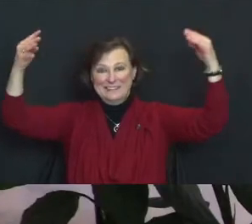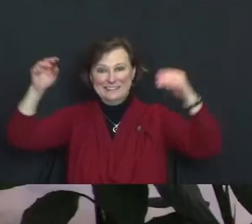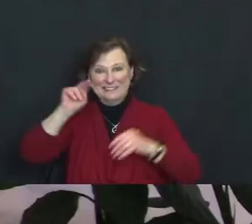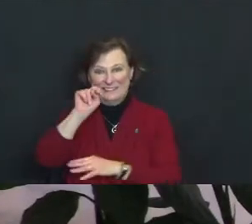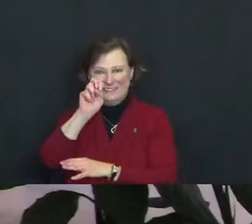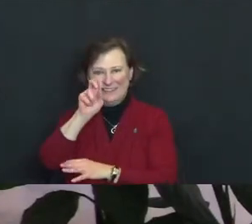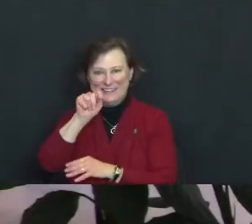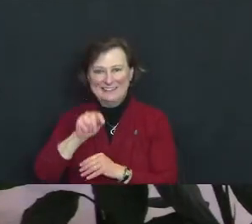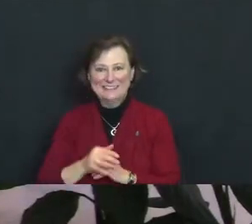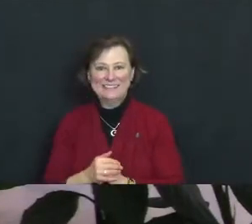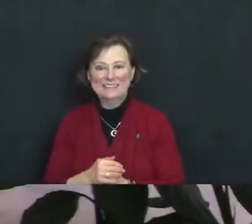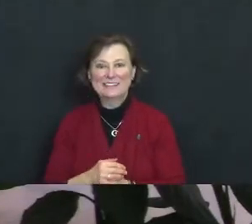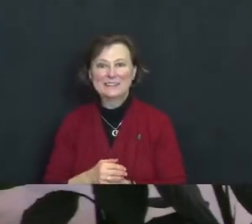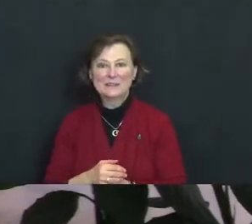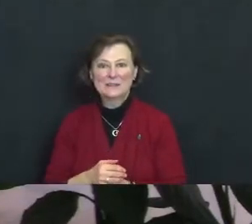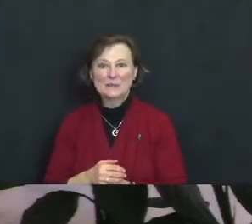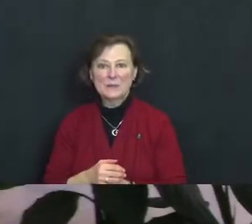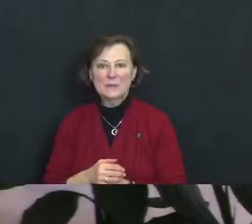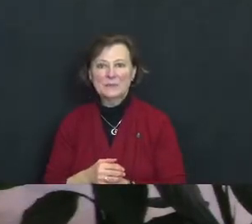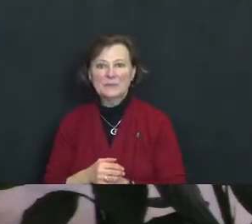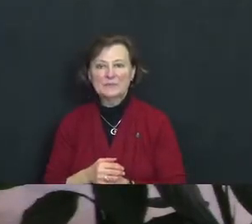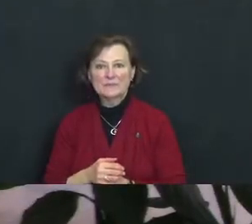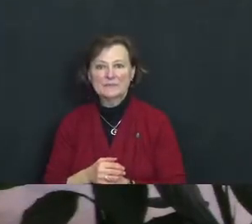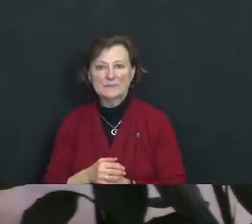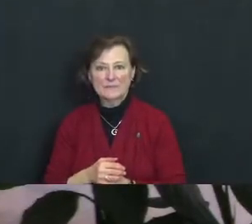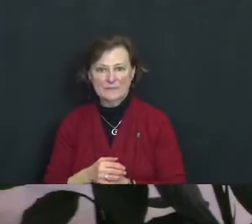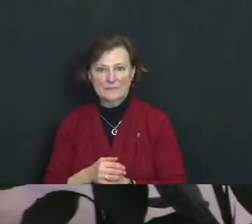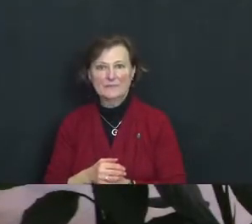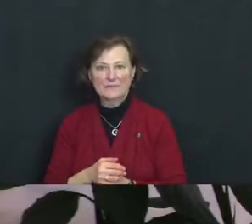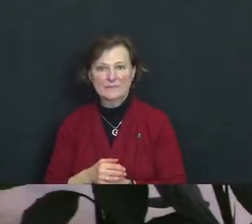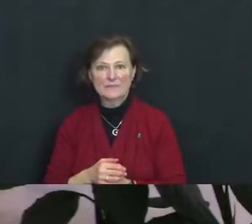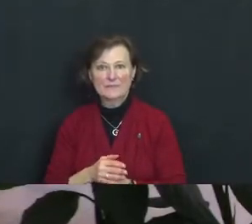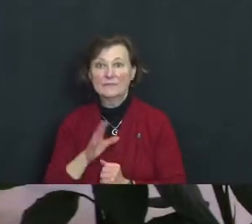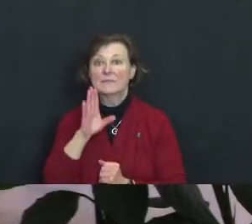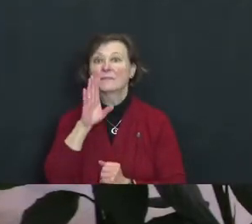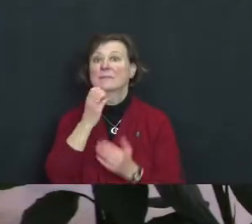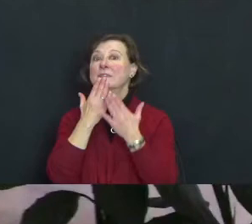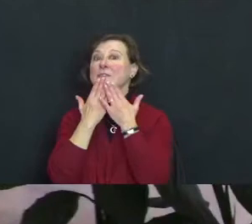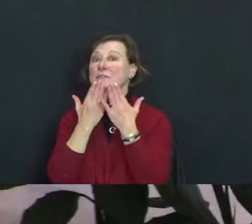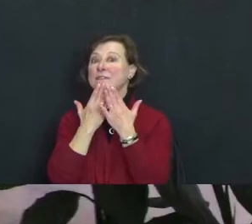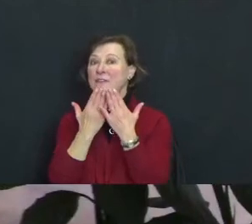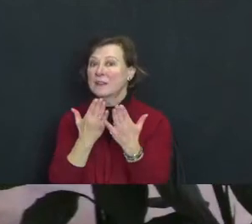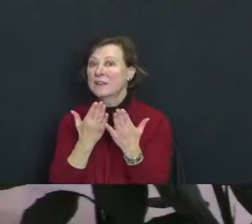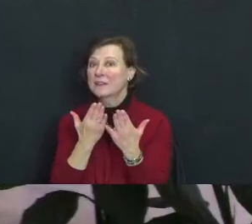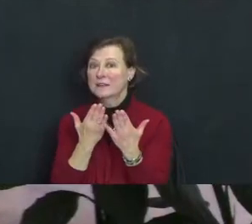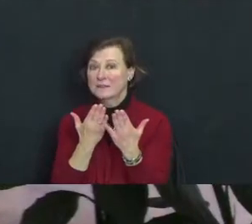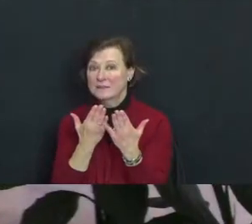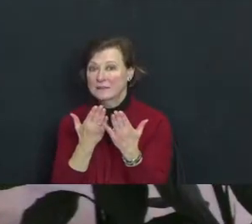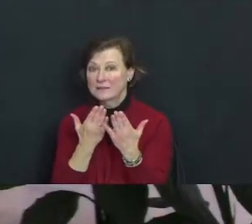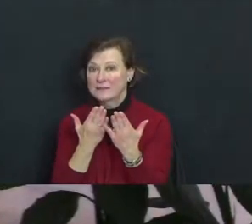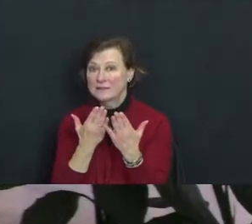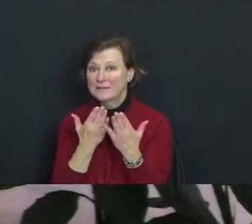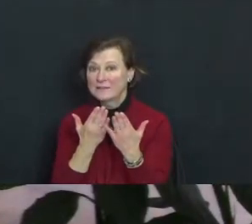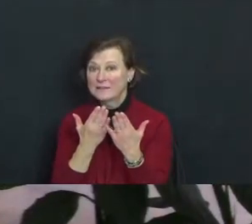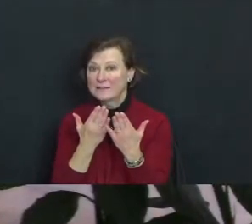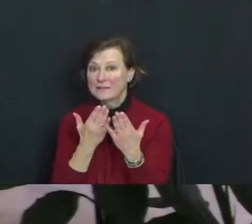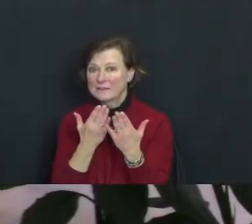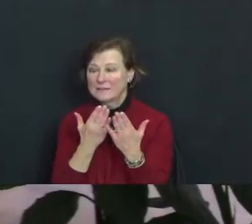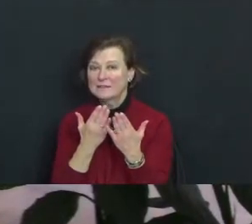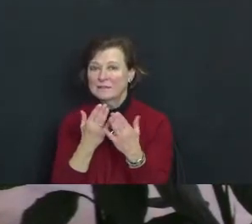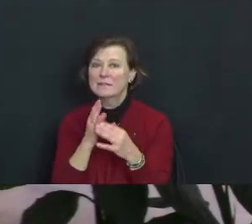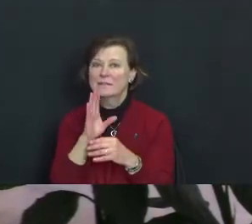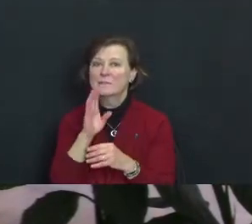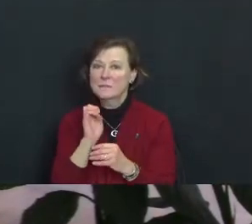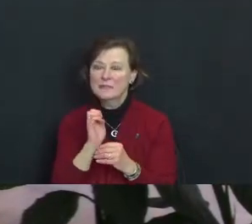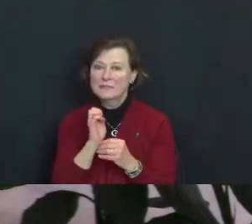Let us be grateful, let us be compassionate.